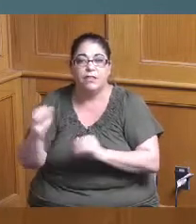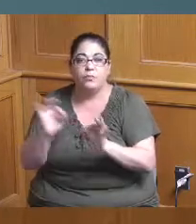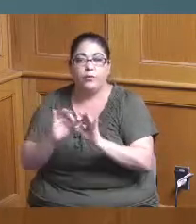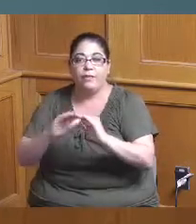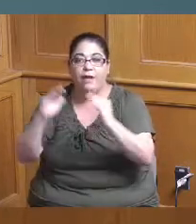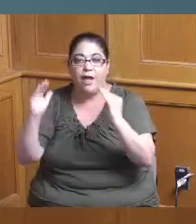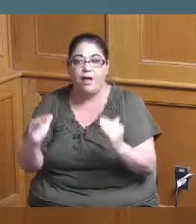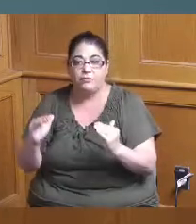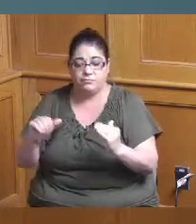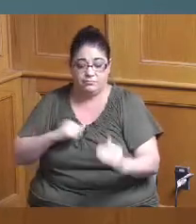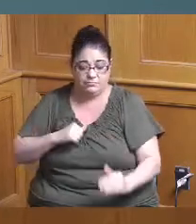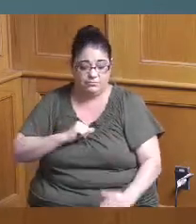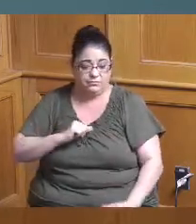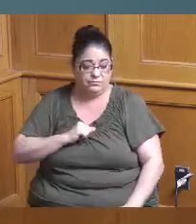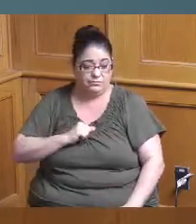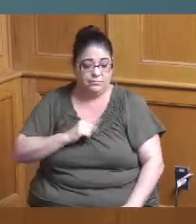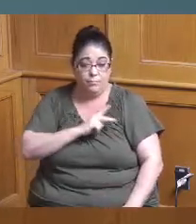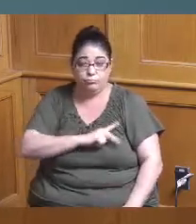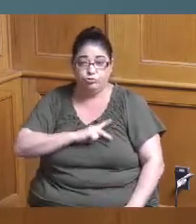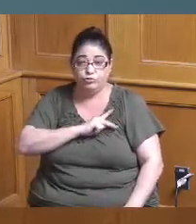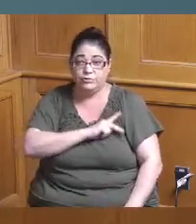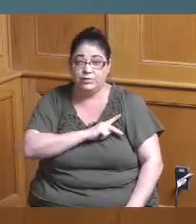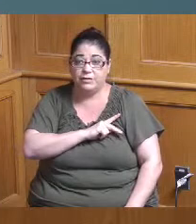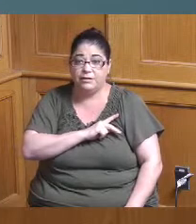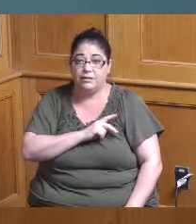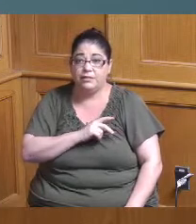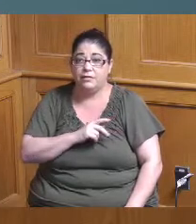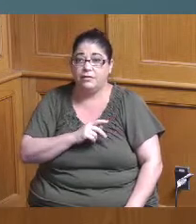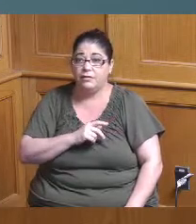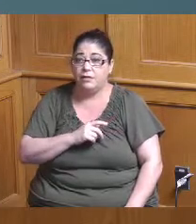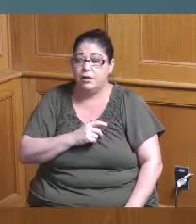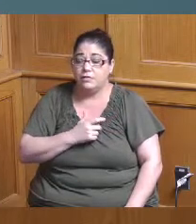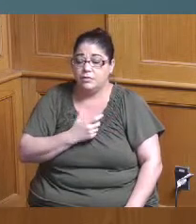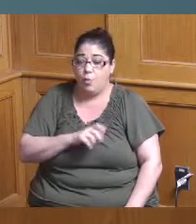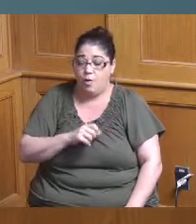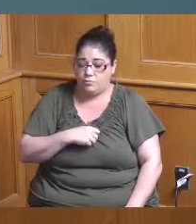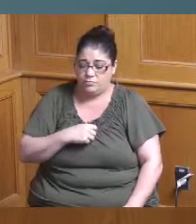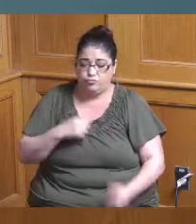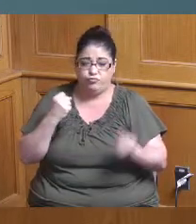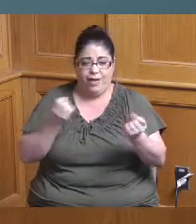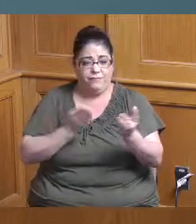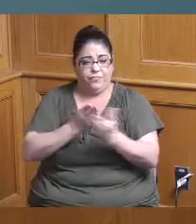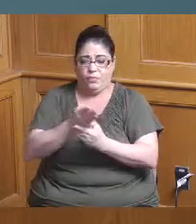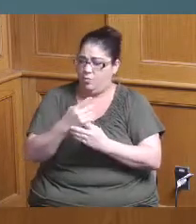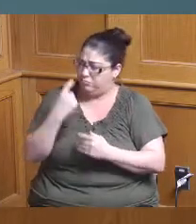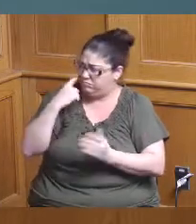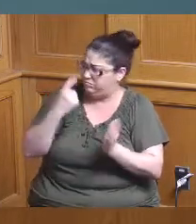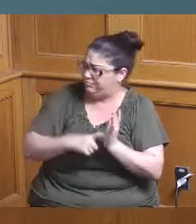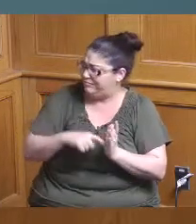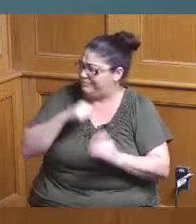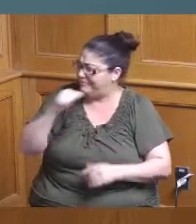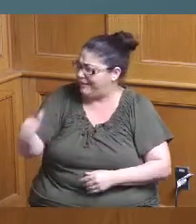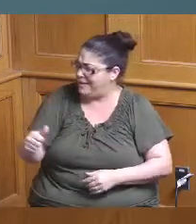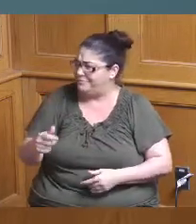personally want to not be able to recognize the neighborhood Silverton is a unique neighborhood